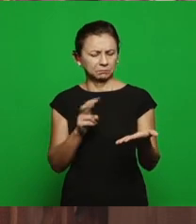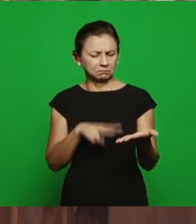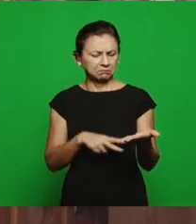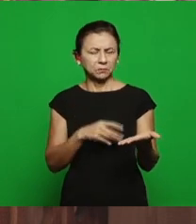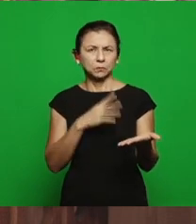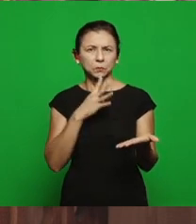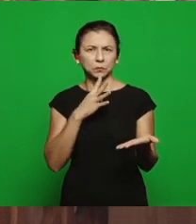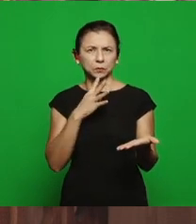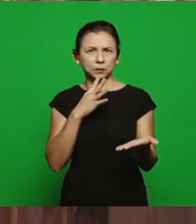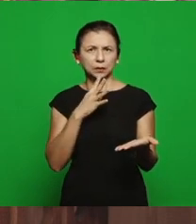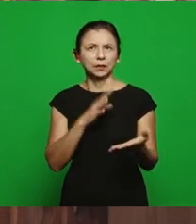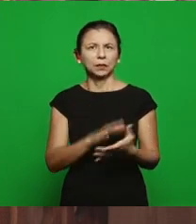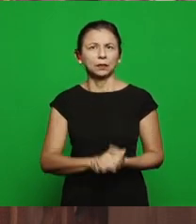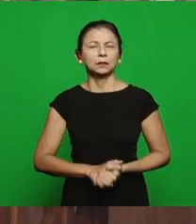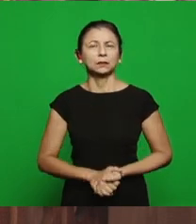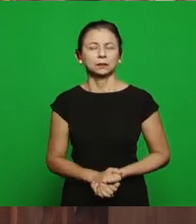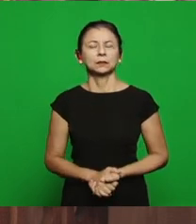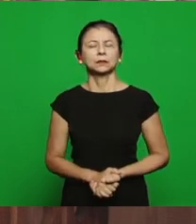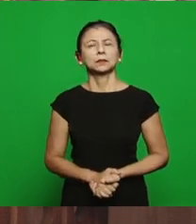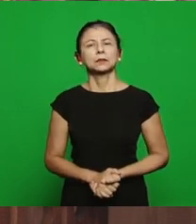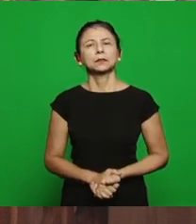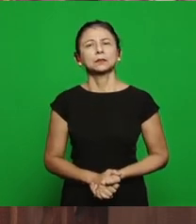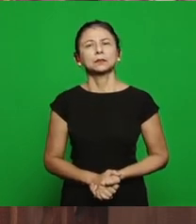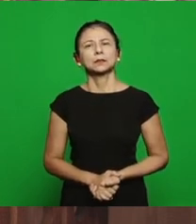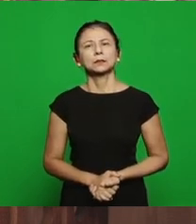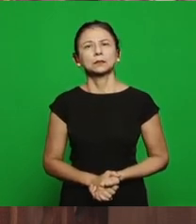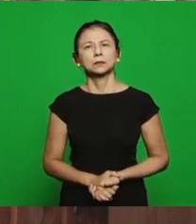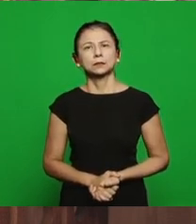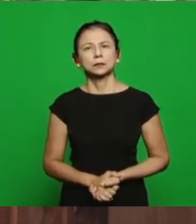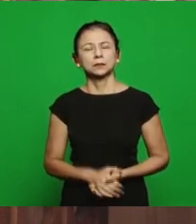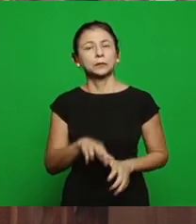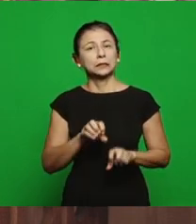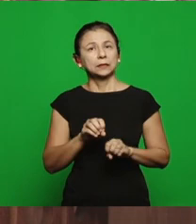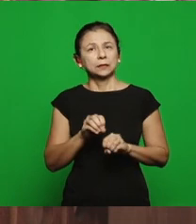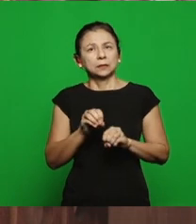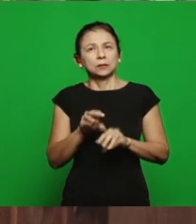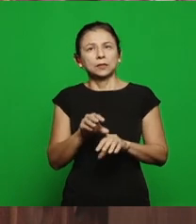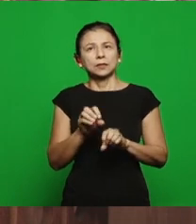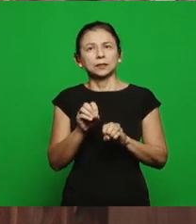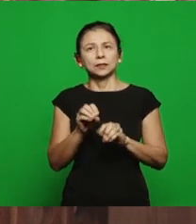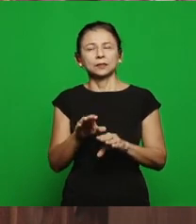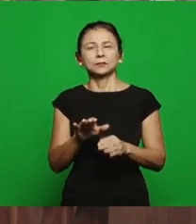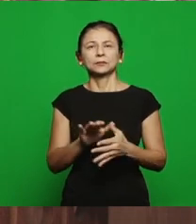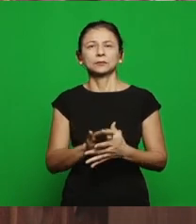has followed the teachings of these almost